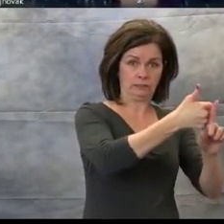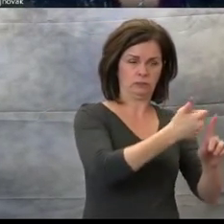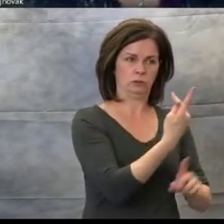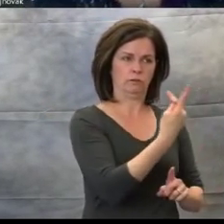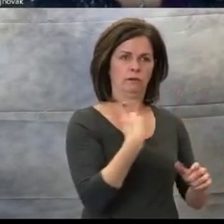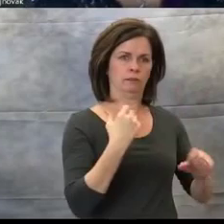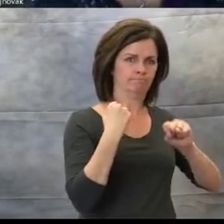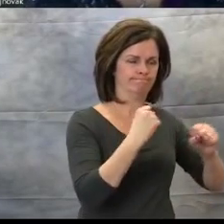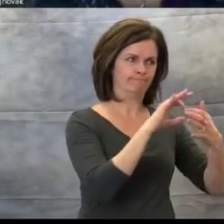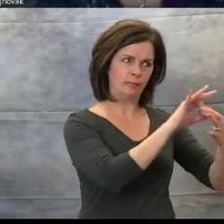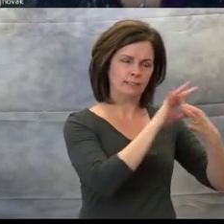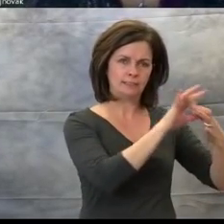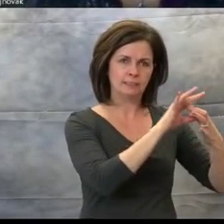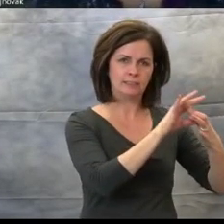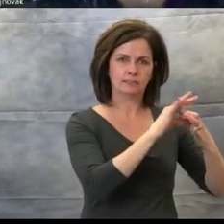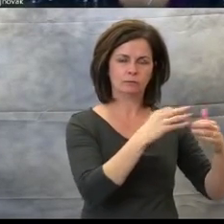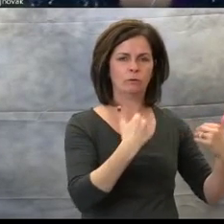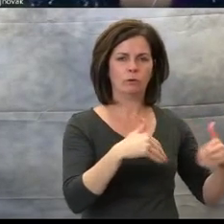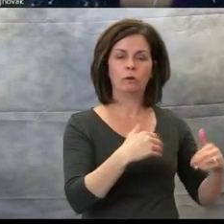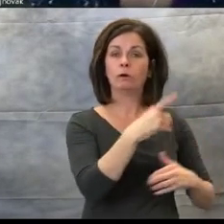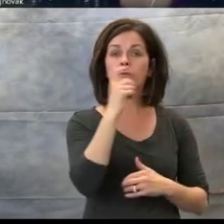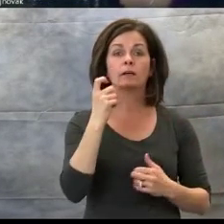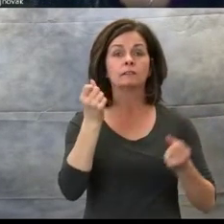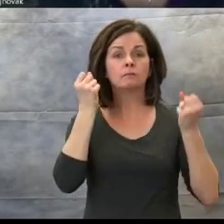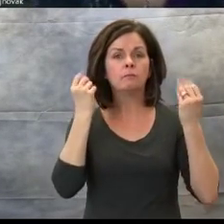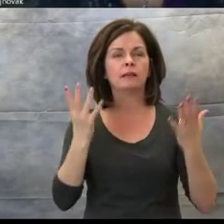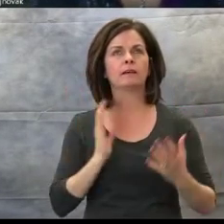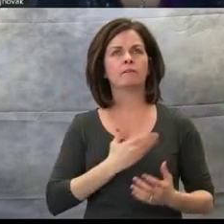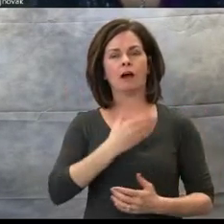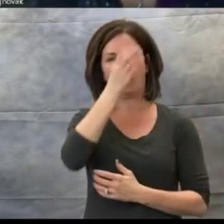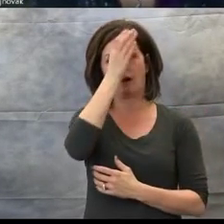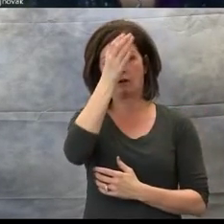of our concepts go hand in hand. A lot of times music